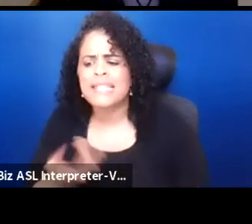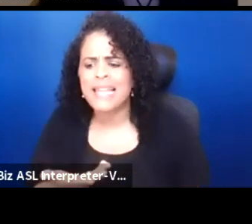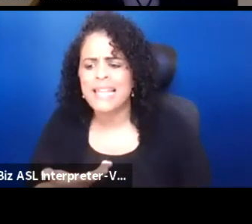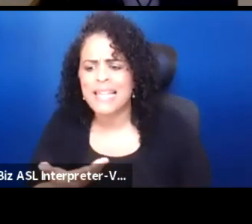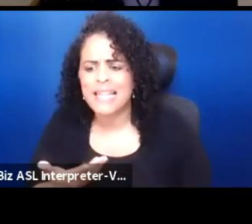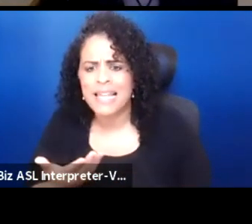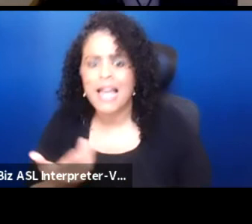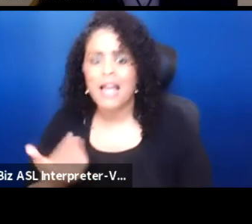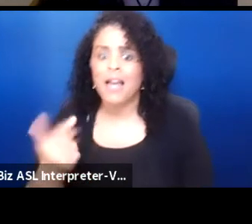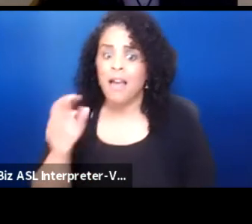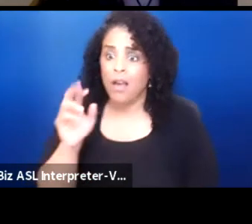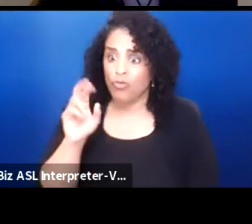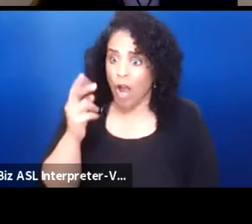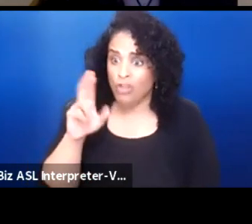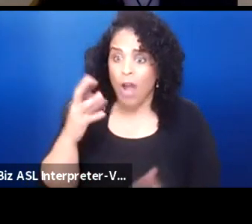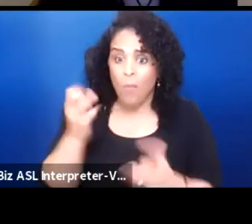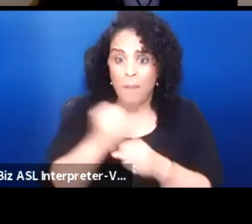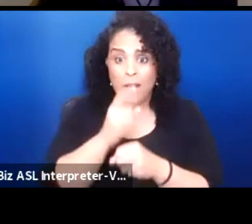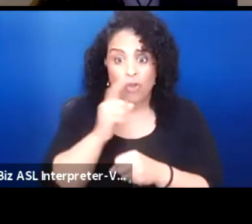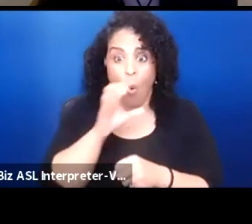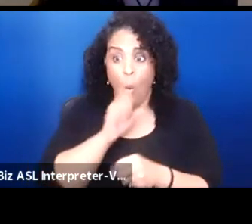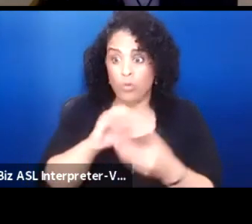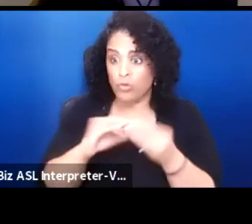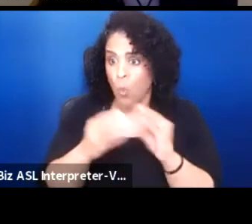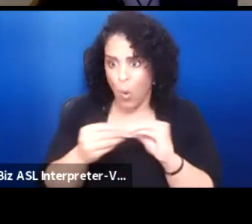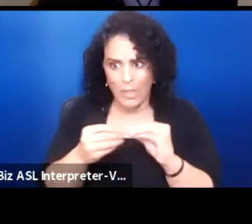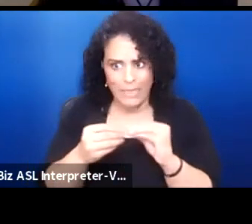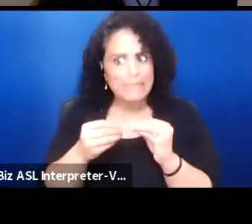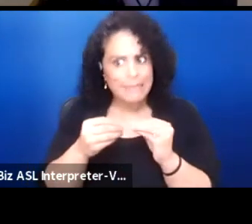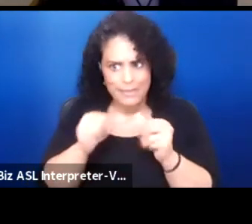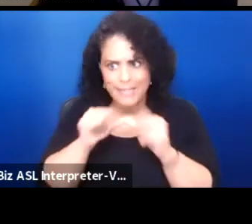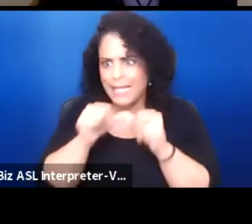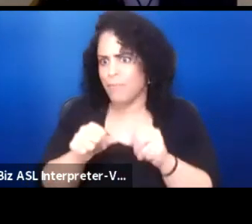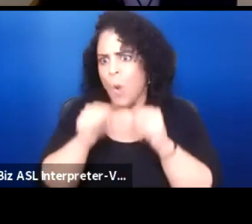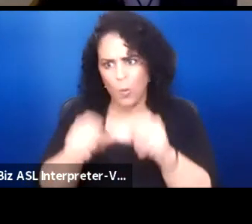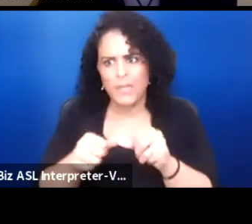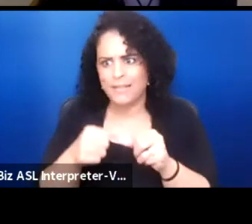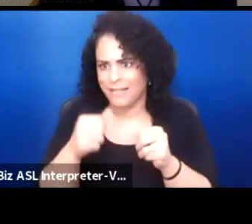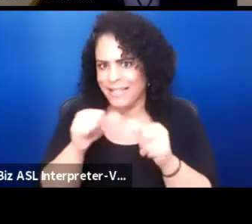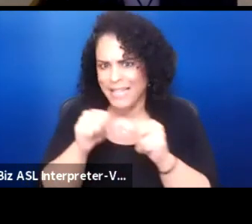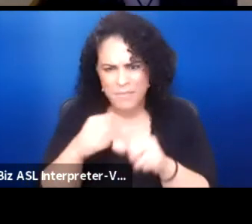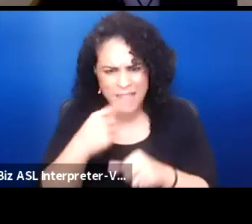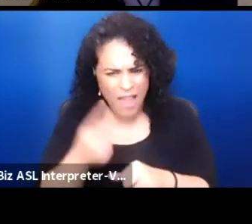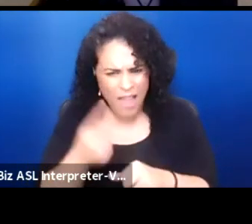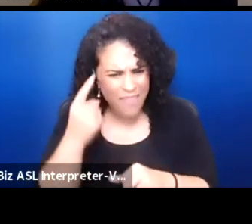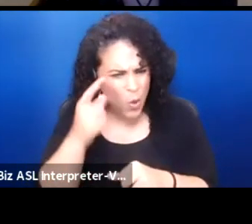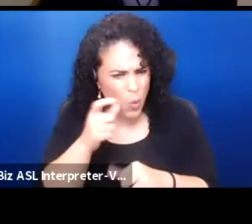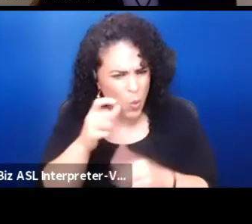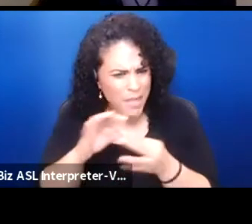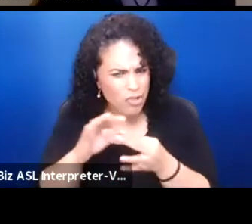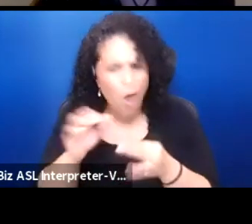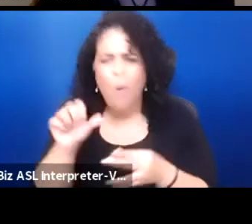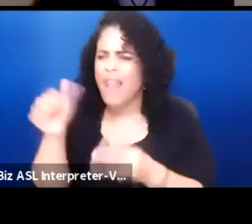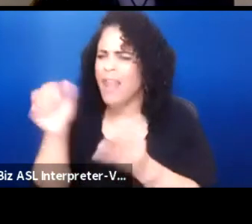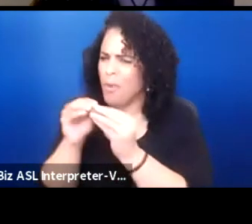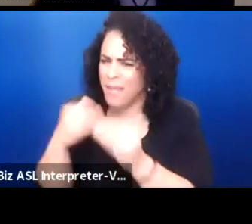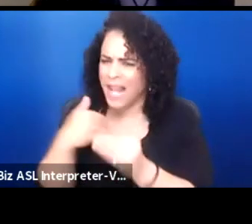I want to make sure our old stories are kept alive. I forget who mentioned it earlier. Oh, this was at another meeting I had this morning.